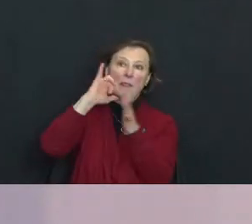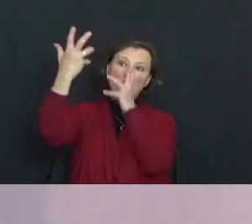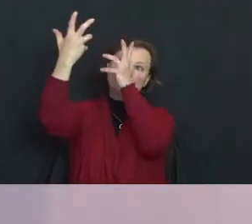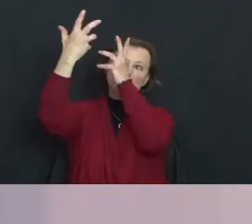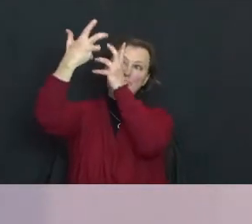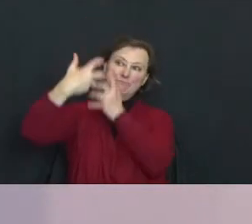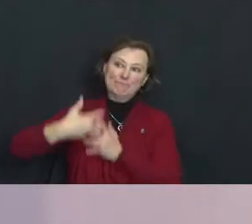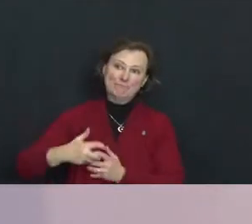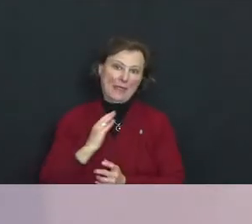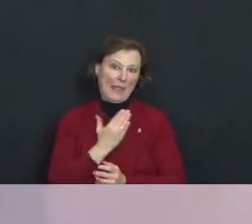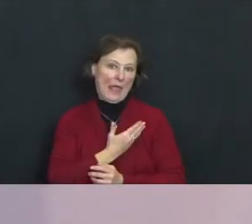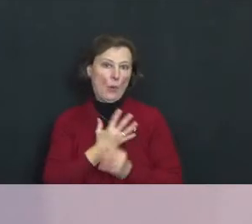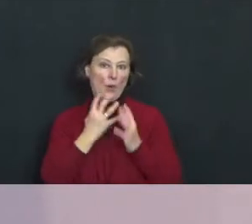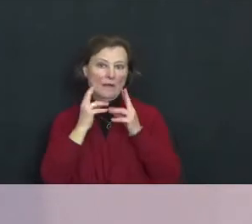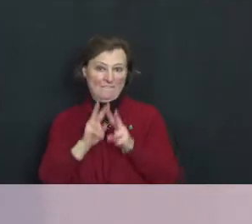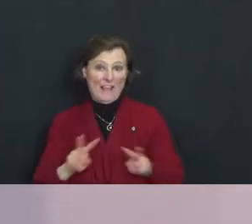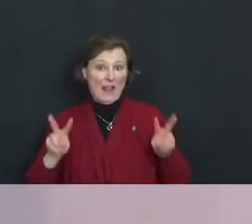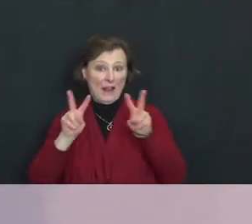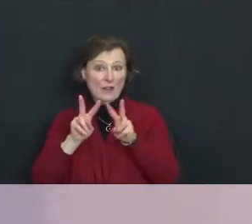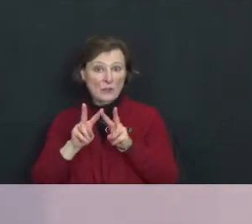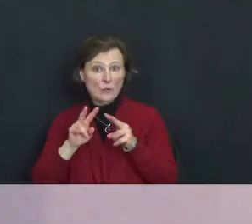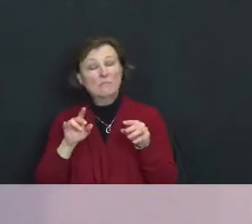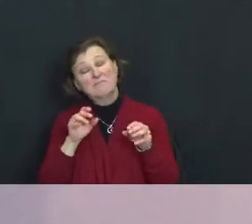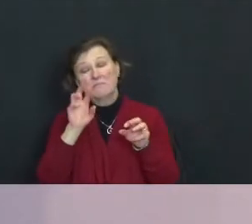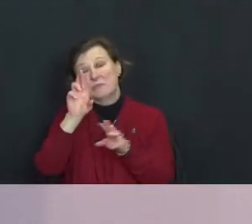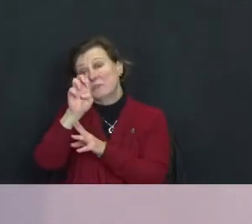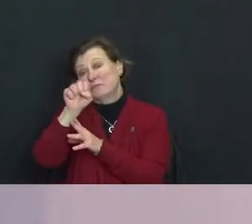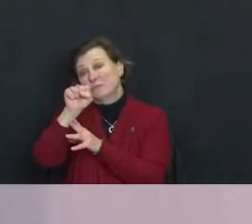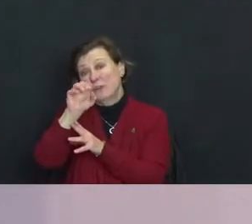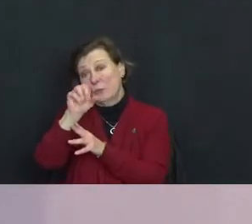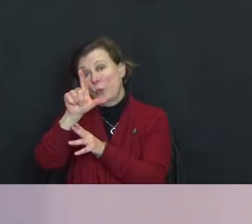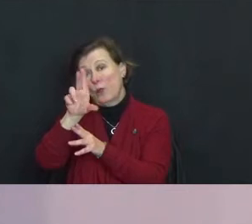You could call them resolutions - we all talk about new year's resolutions but I think of